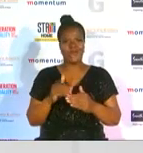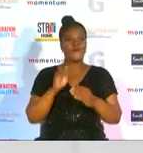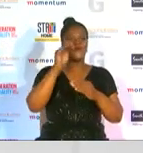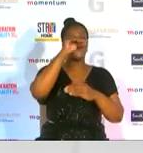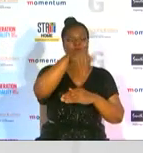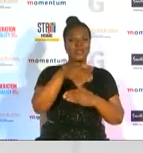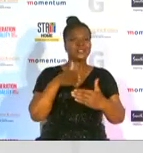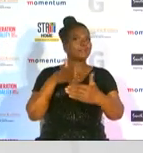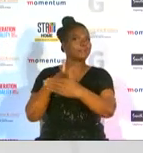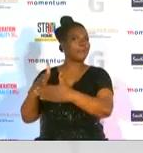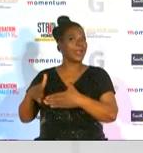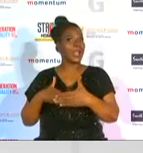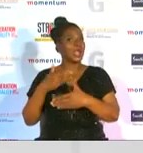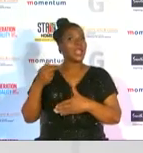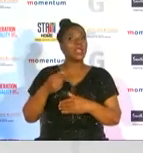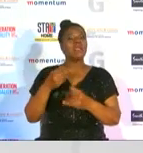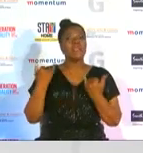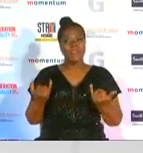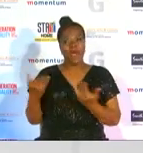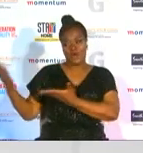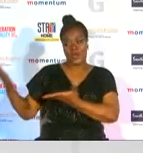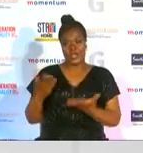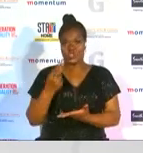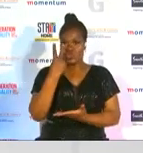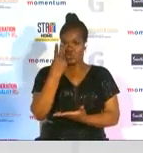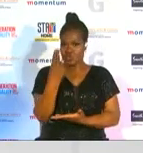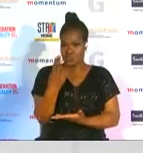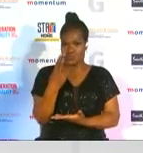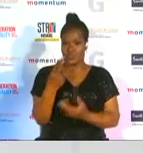introduced two brand new categories to make this a truly global